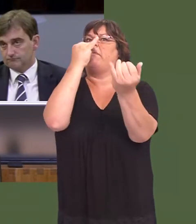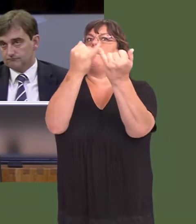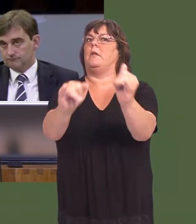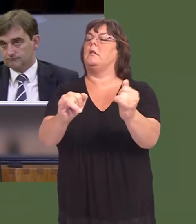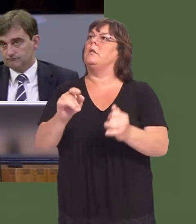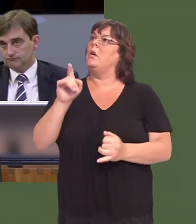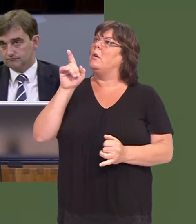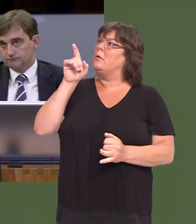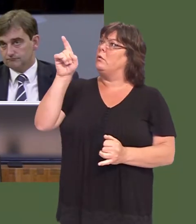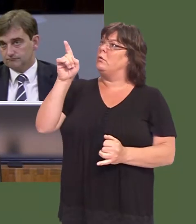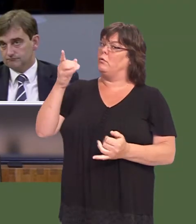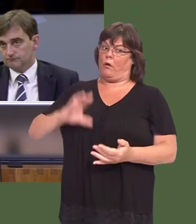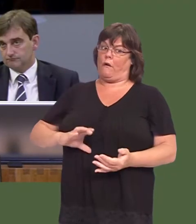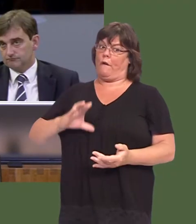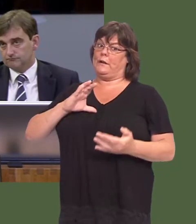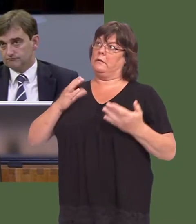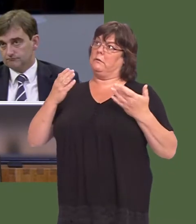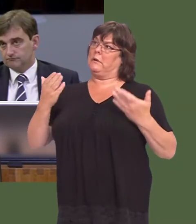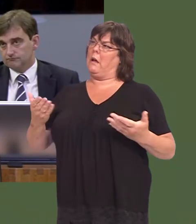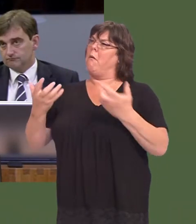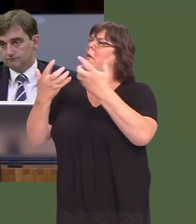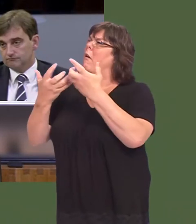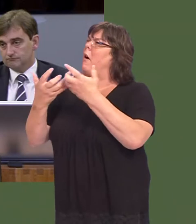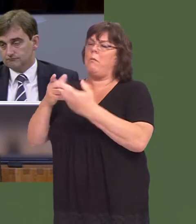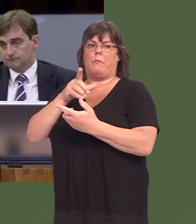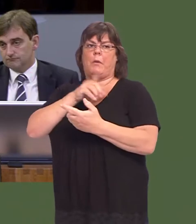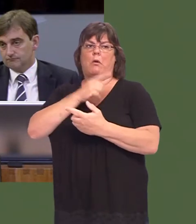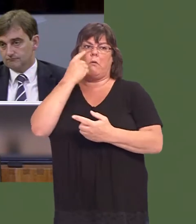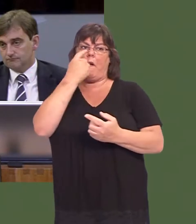How can you have this confidence this time round, when the evidence points to the fact